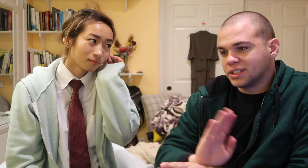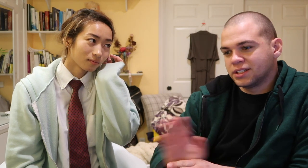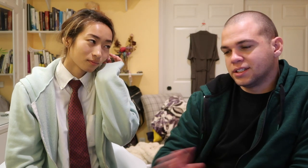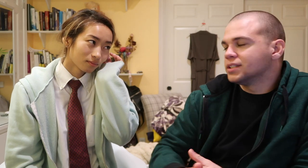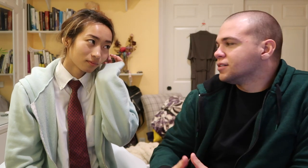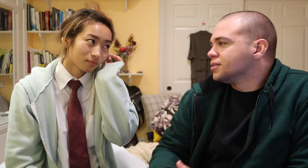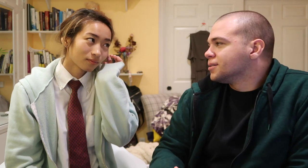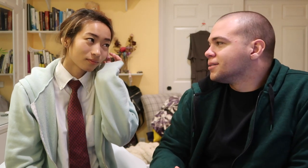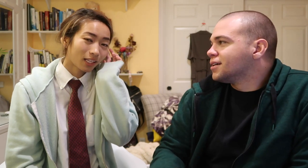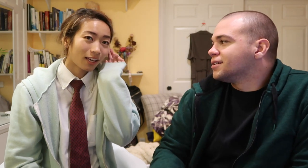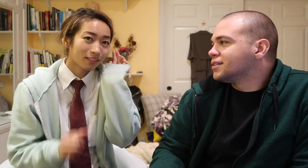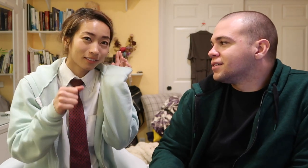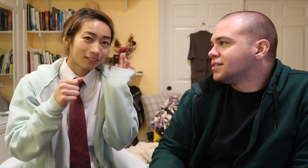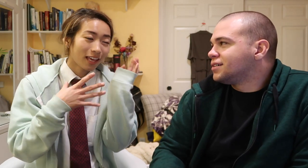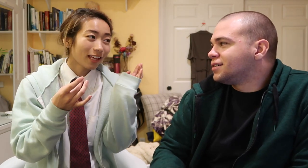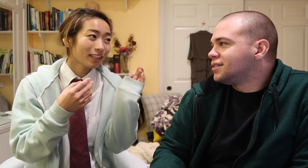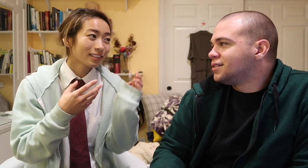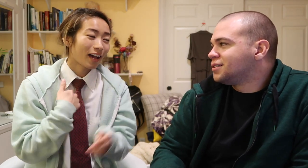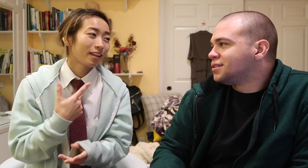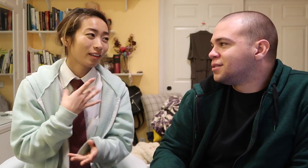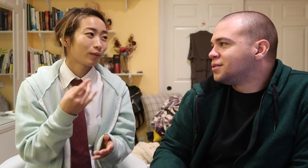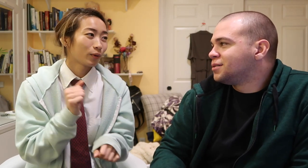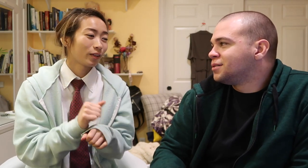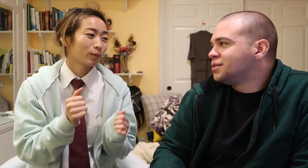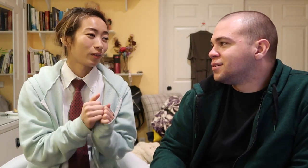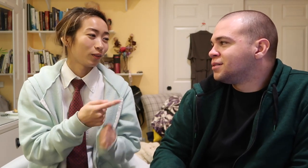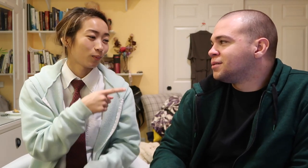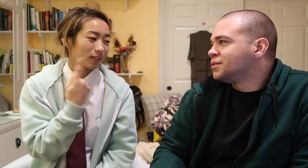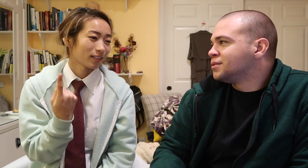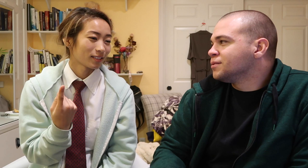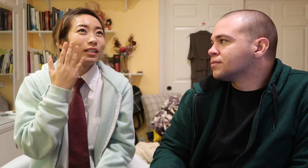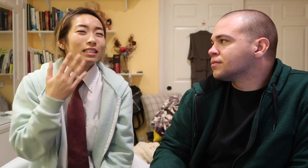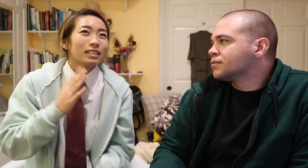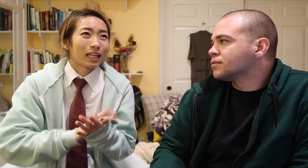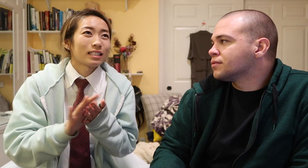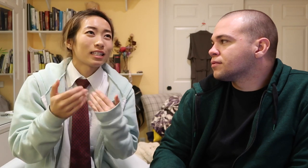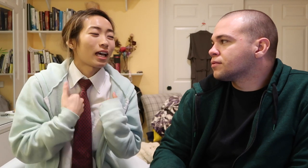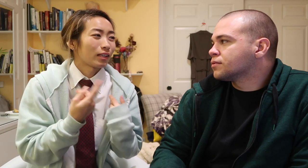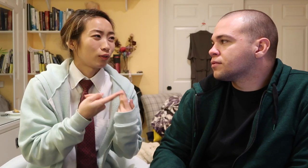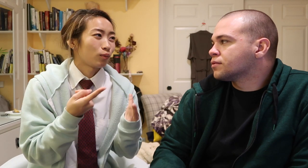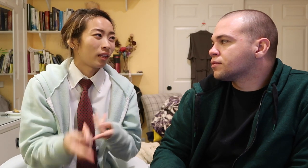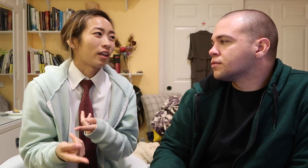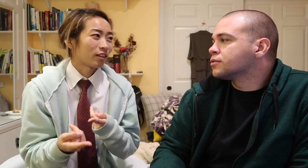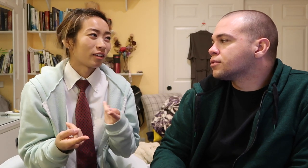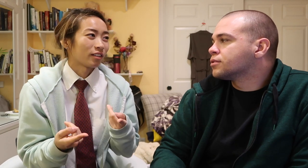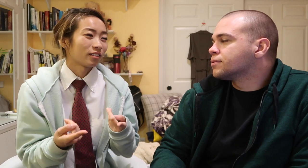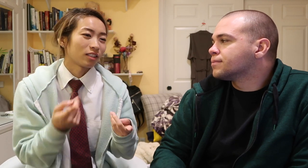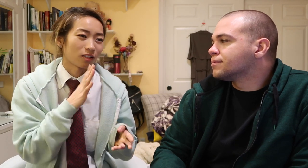because its usually really busy yeah i like working with you because it's nice to have you there